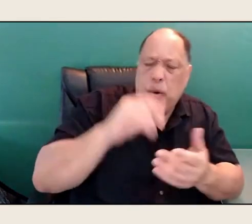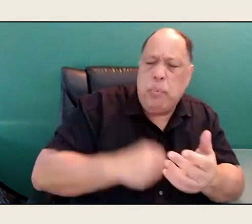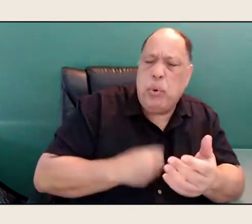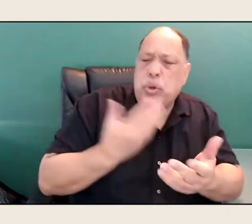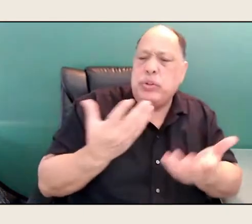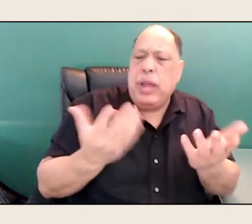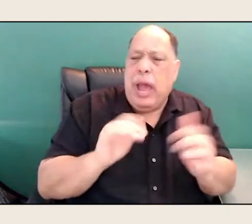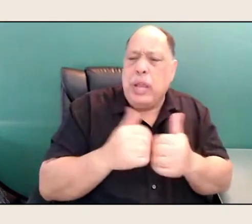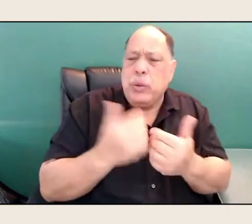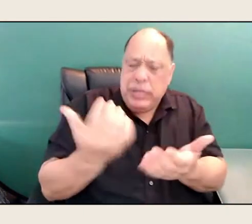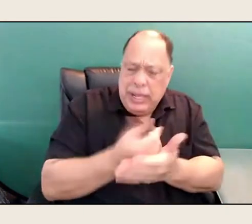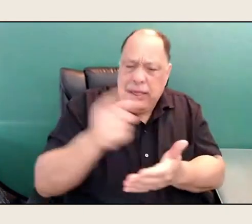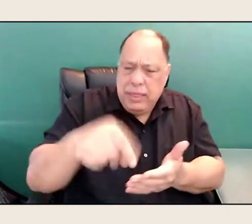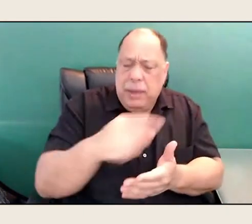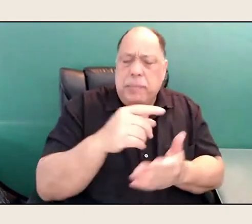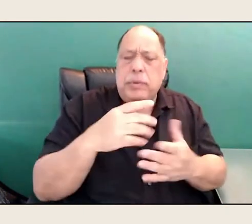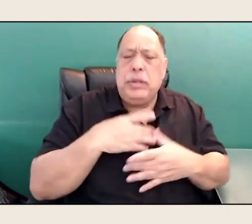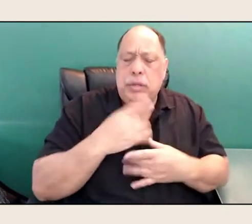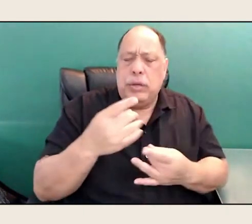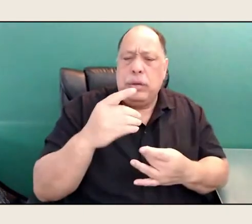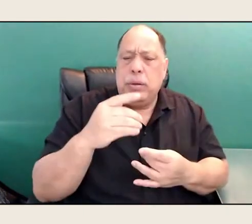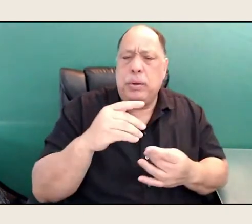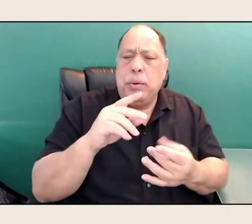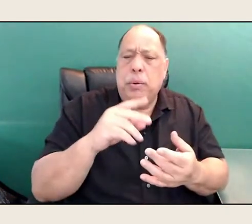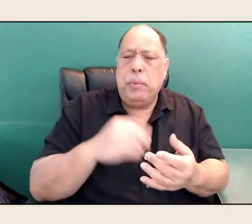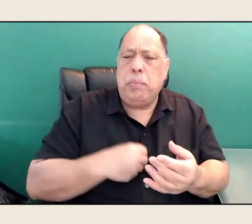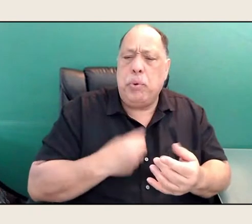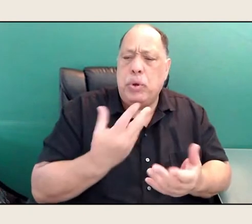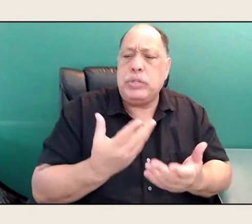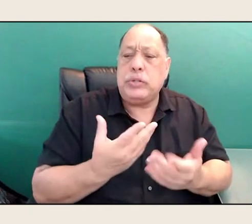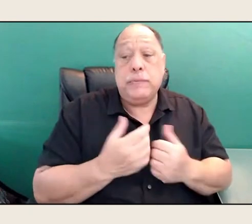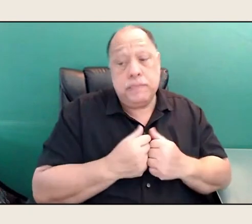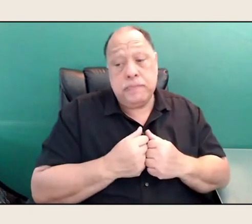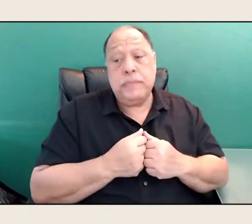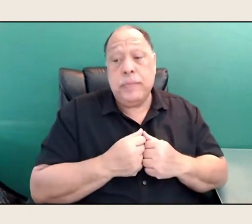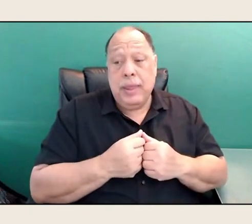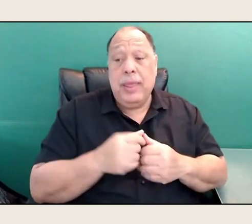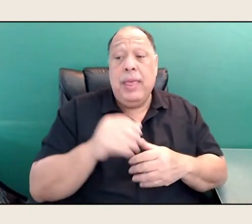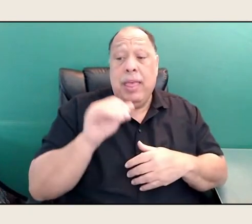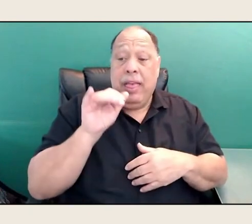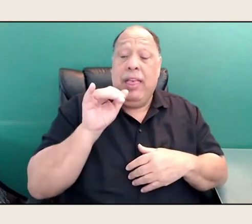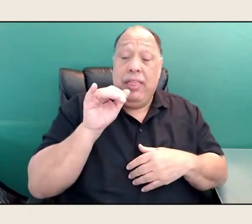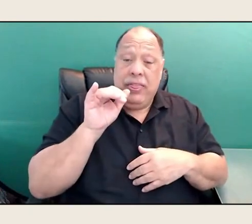Well, that's a good question. And it makes me want to ask her. It sounds to me like,